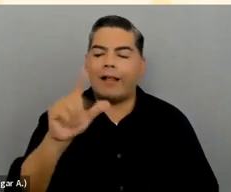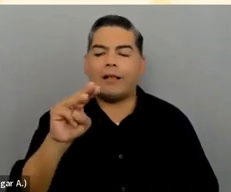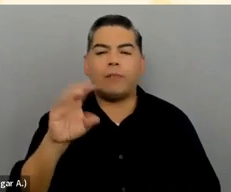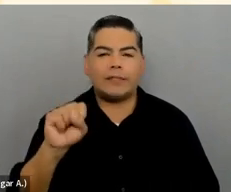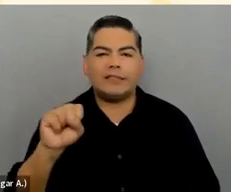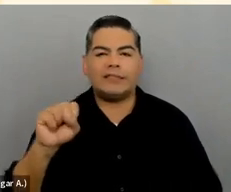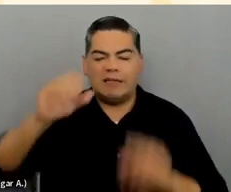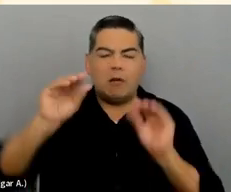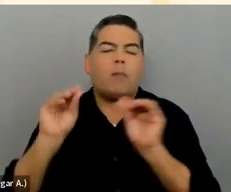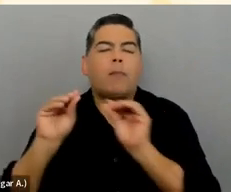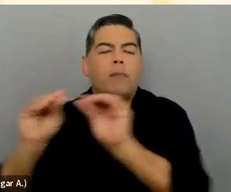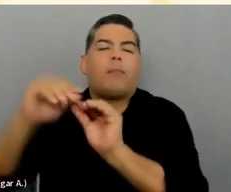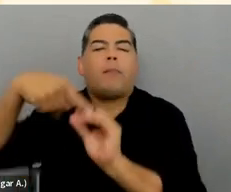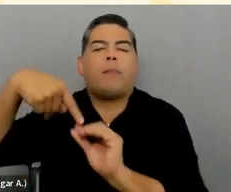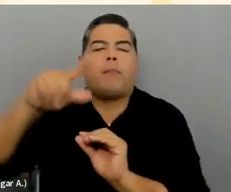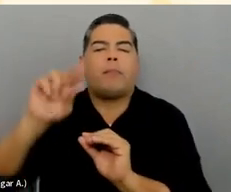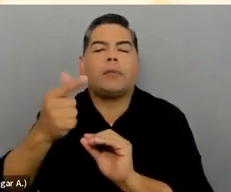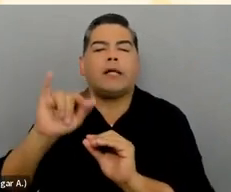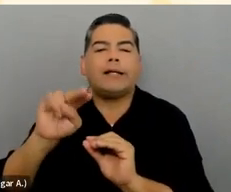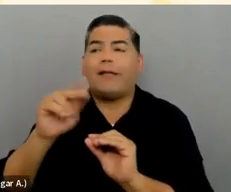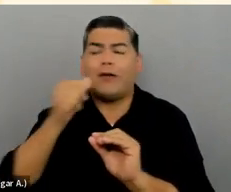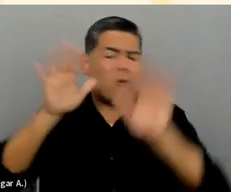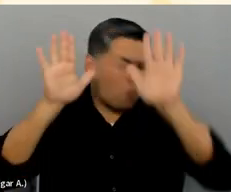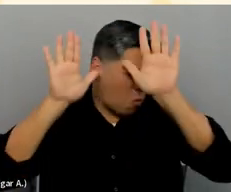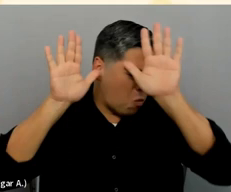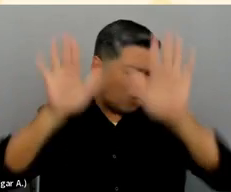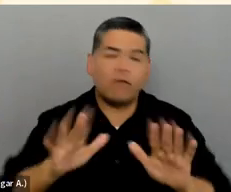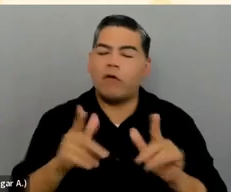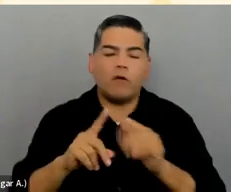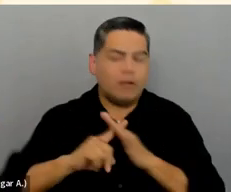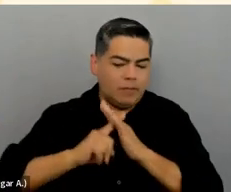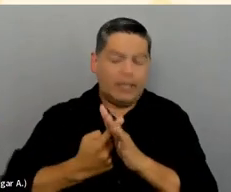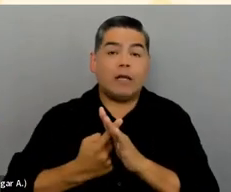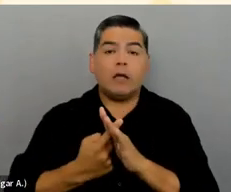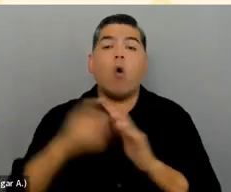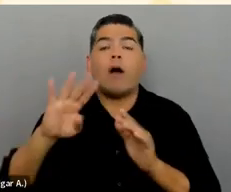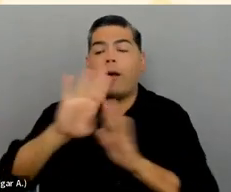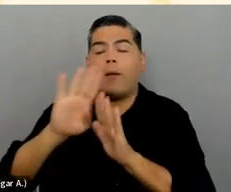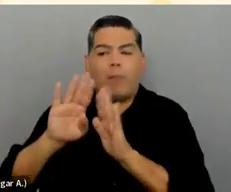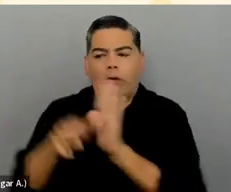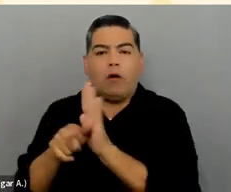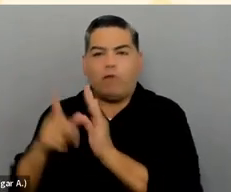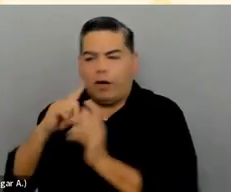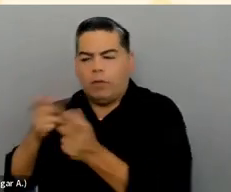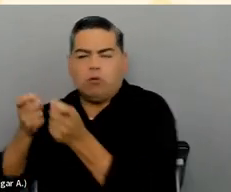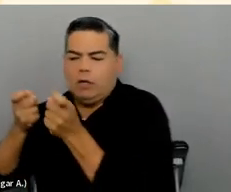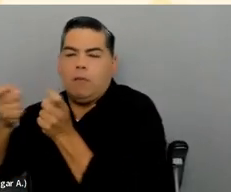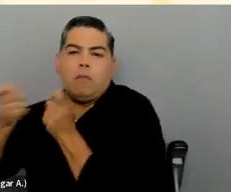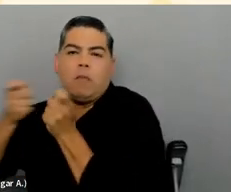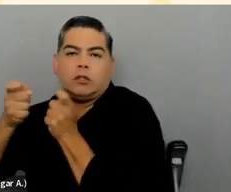they’re not great out of the box. They're not great in the back-end for anybody who's got to manage the content and get it in there.